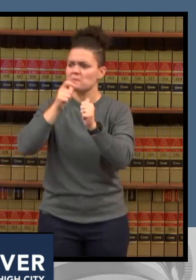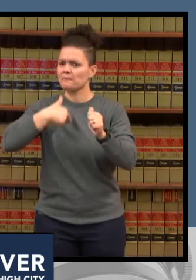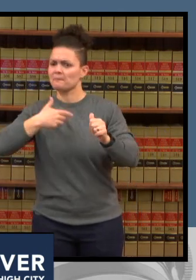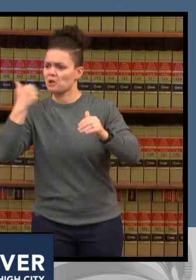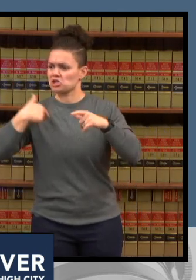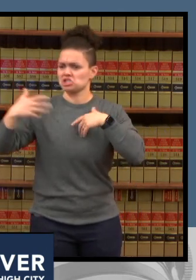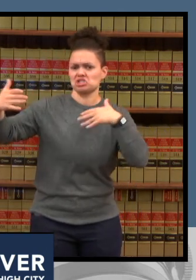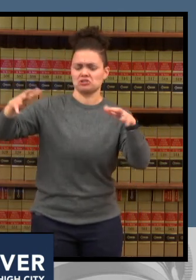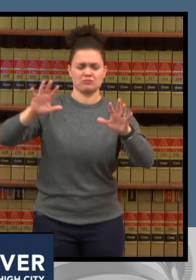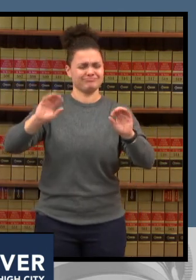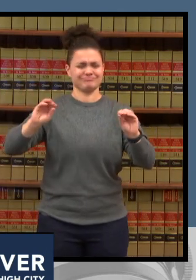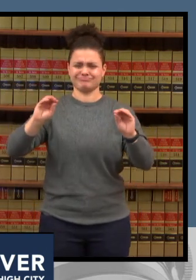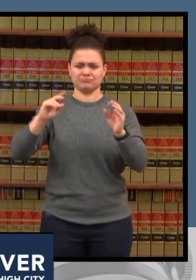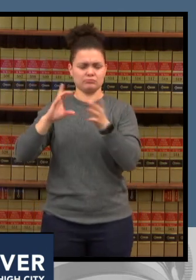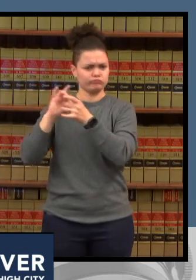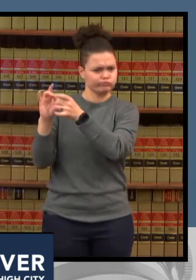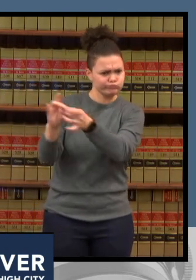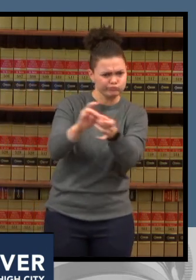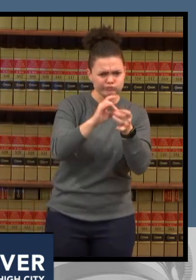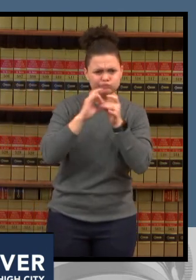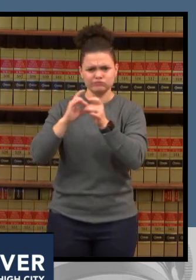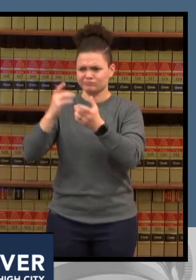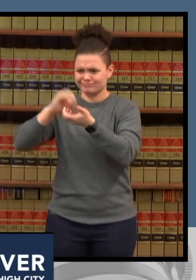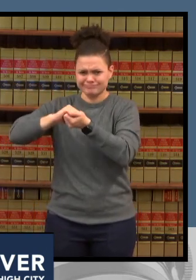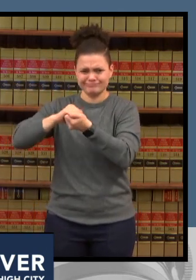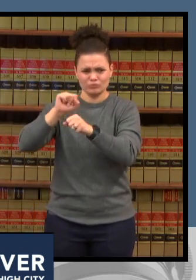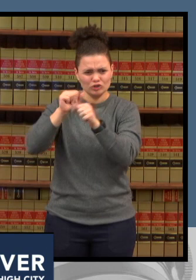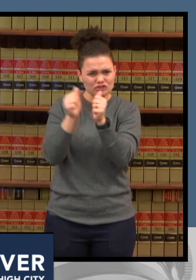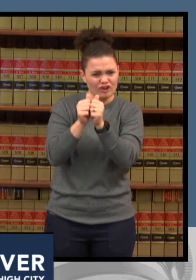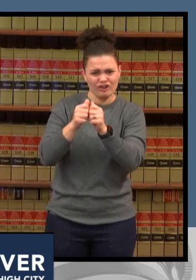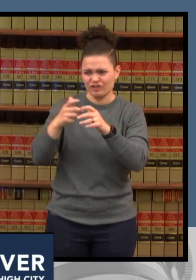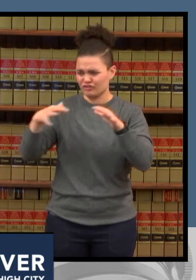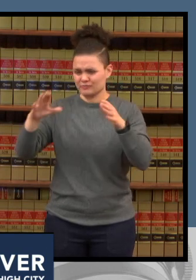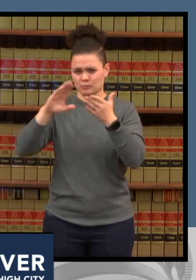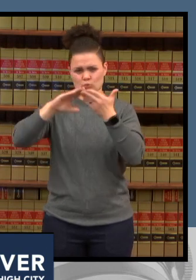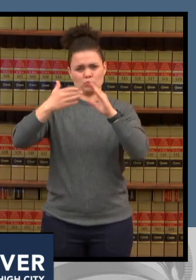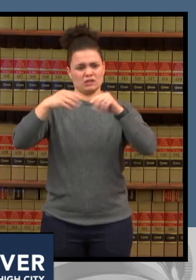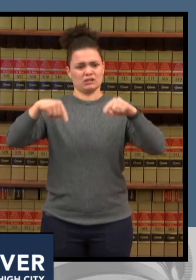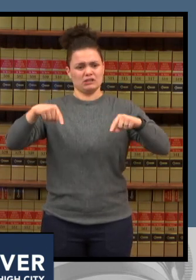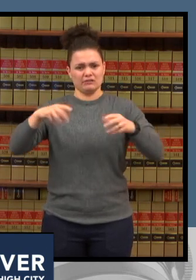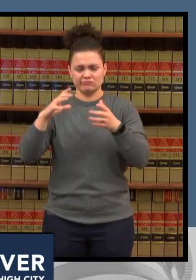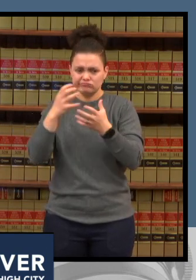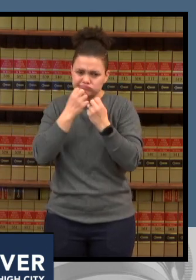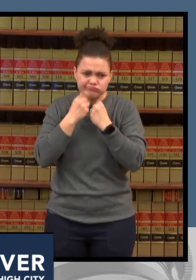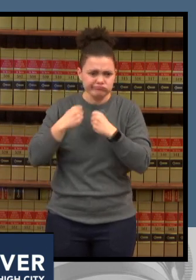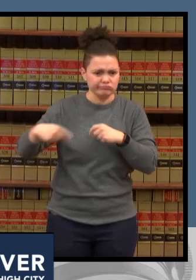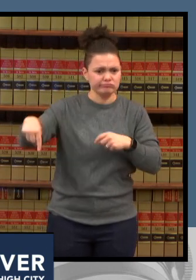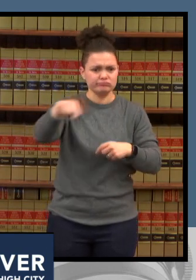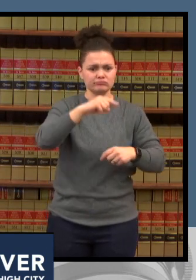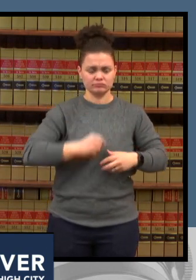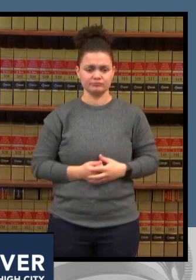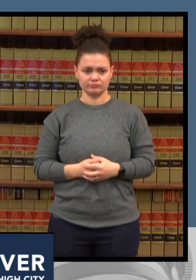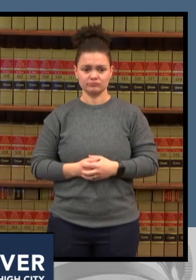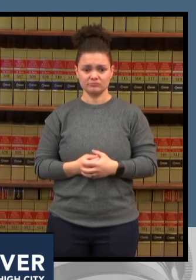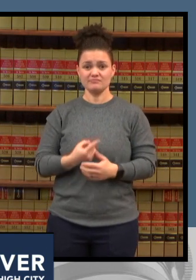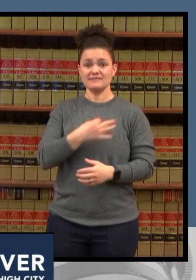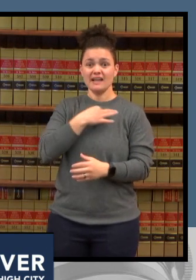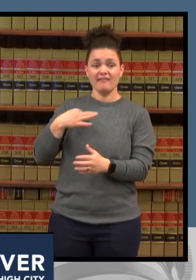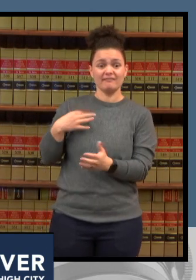we can take care of our community it is a challenge to do so with a depleted staff